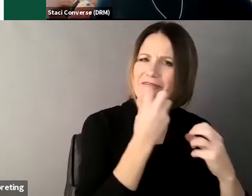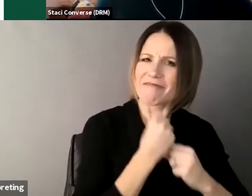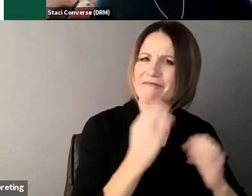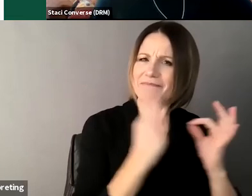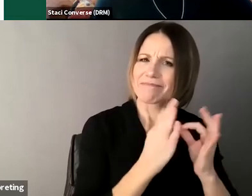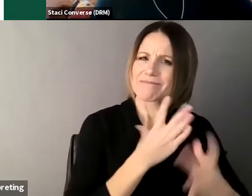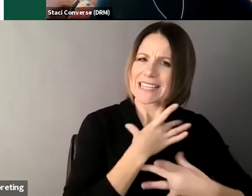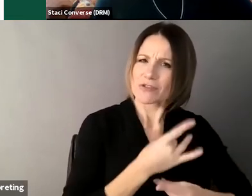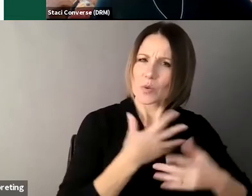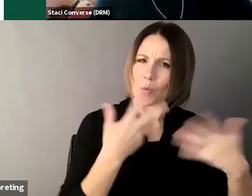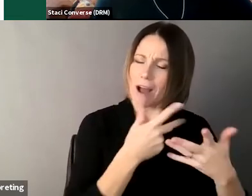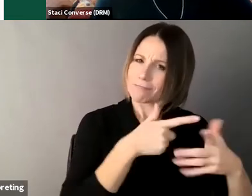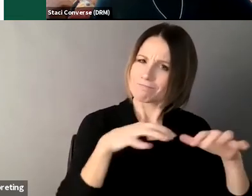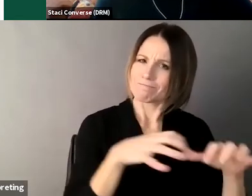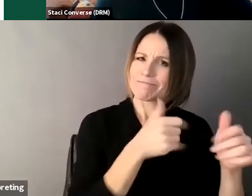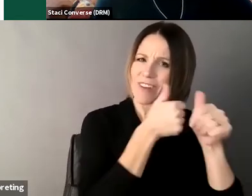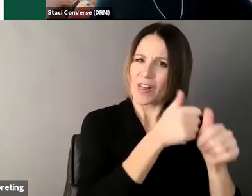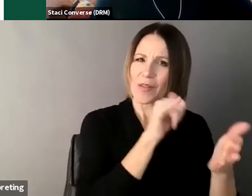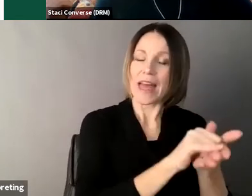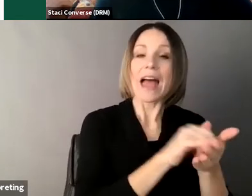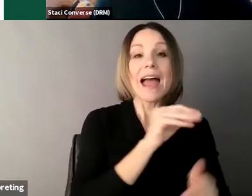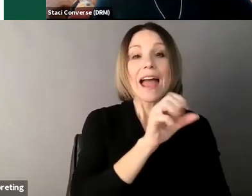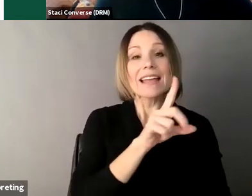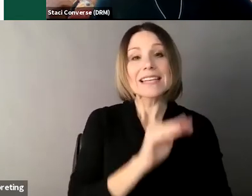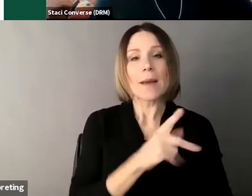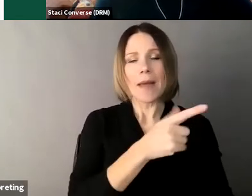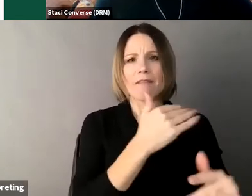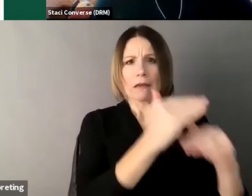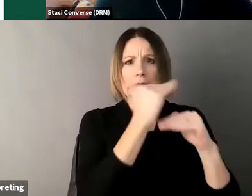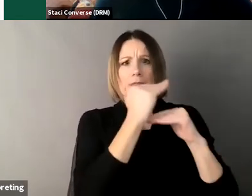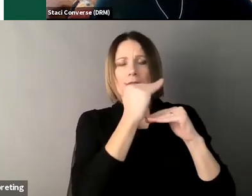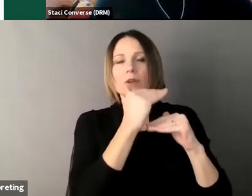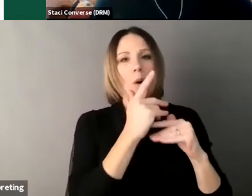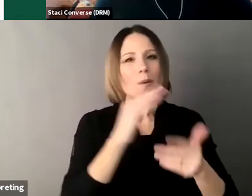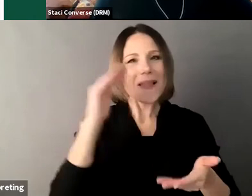at least the least restrictive alternative it allows for individualized supports and